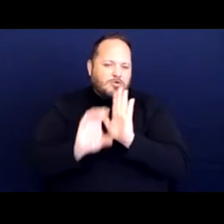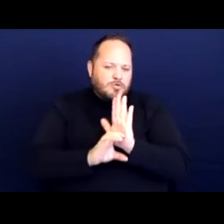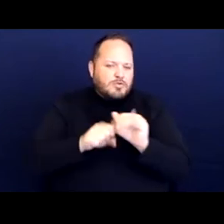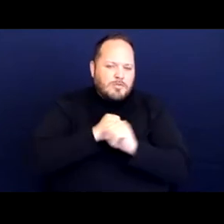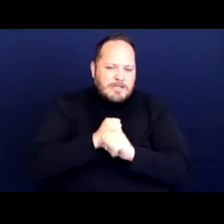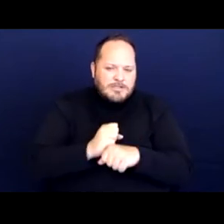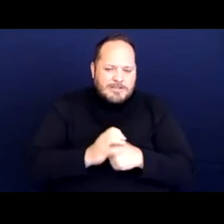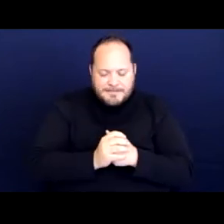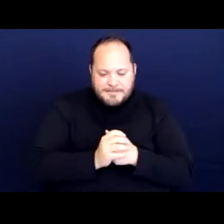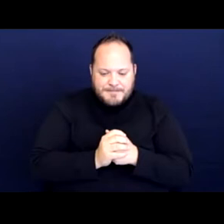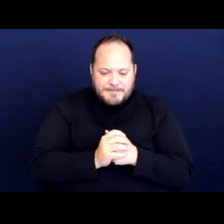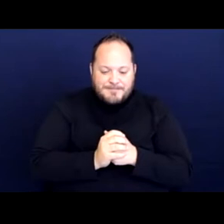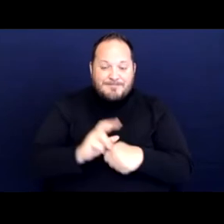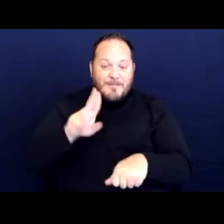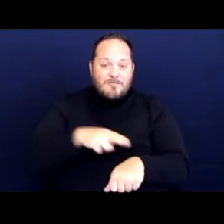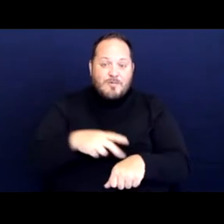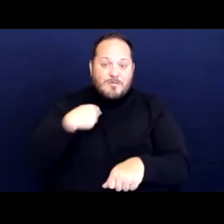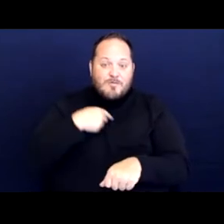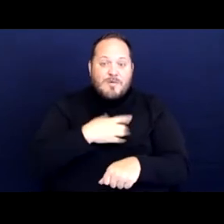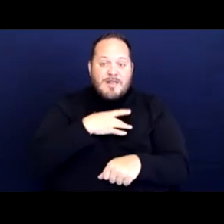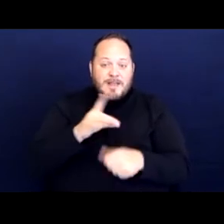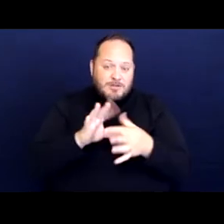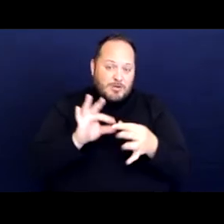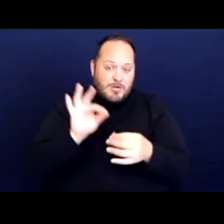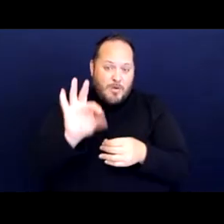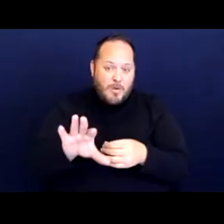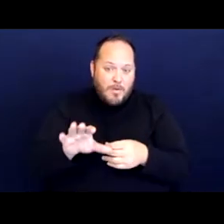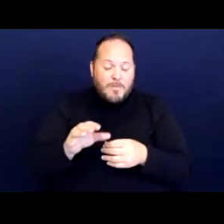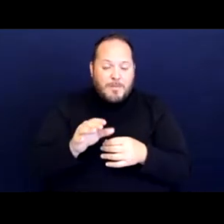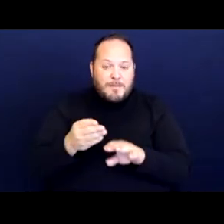Of course, we'd like to note here before we move on that,